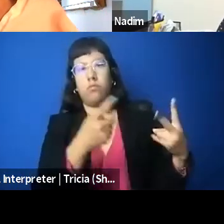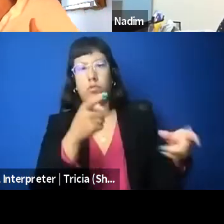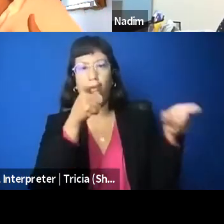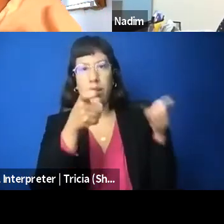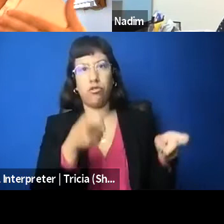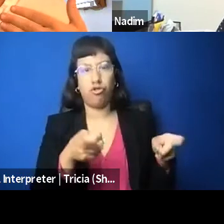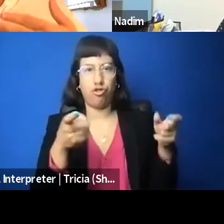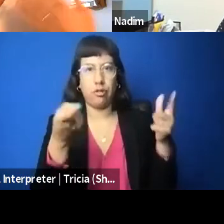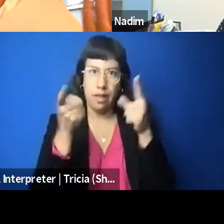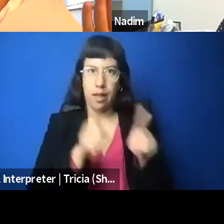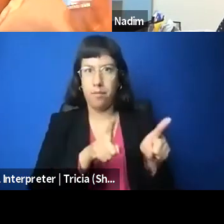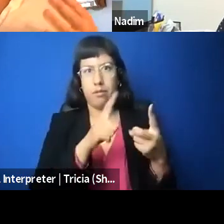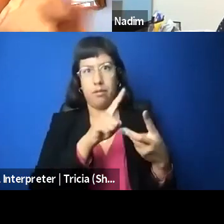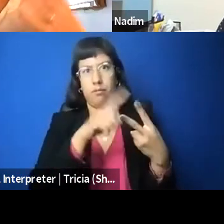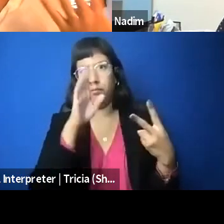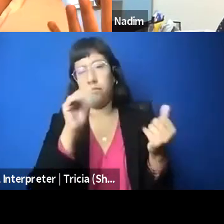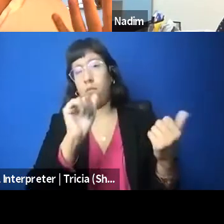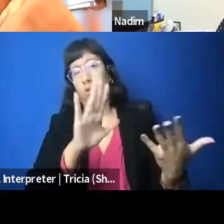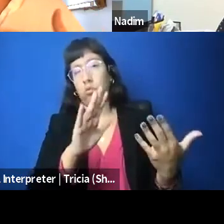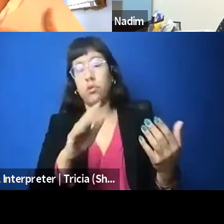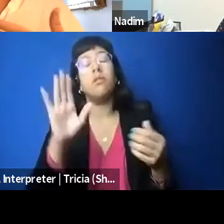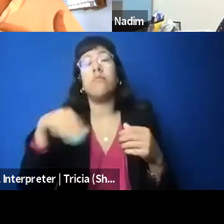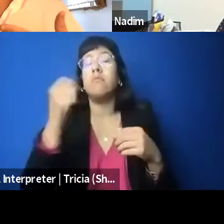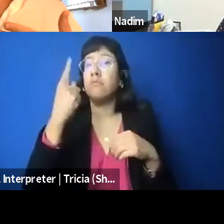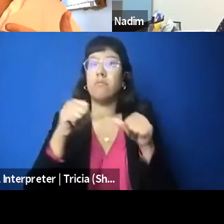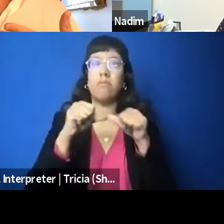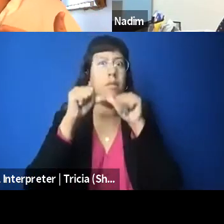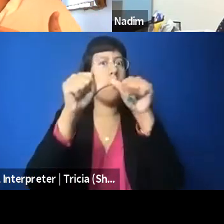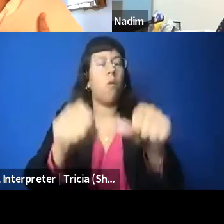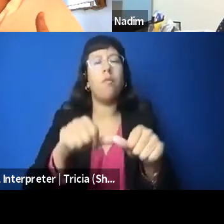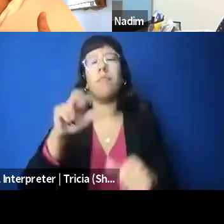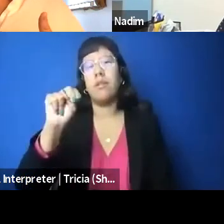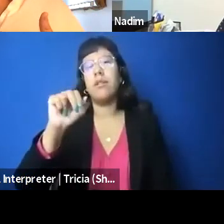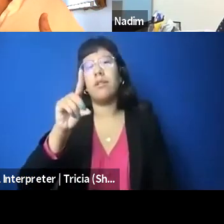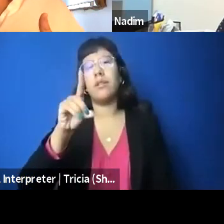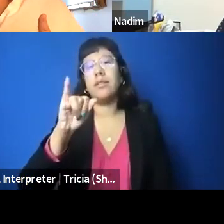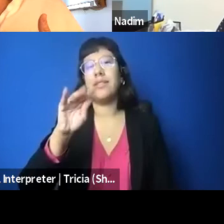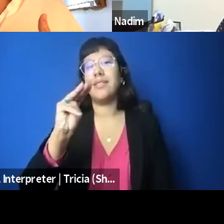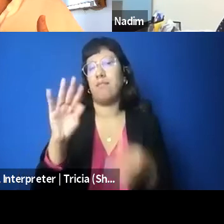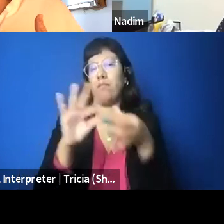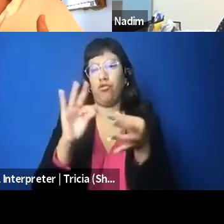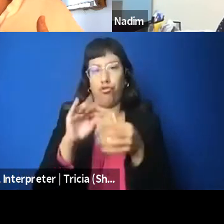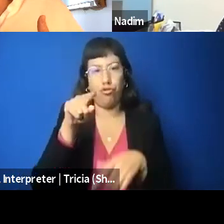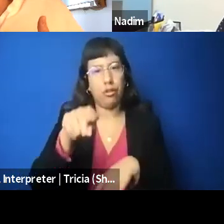One is, and they're both long standing, but again, as Nadim mentioned, kind of on steroids more recently.